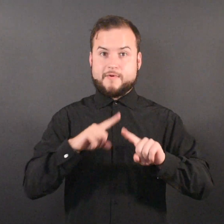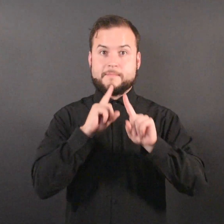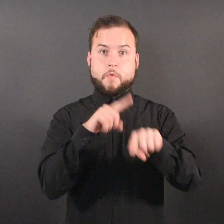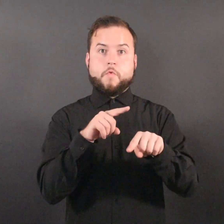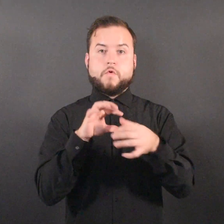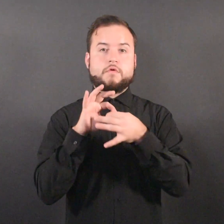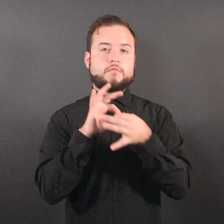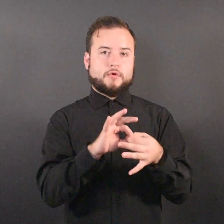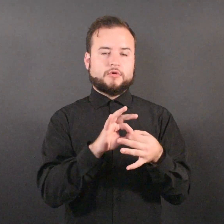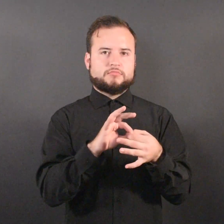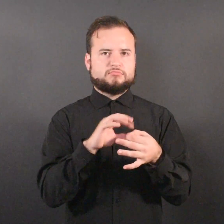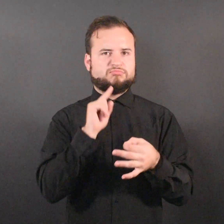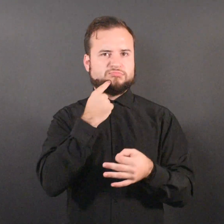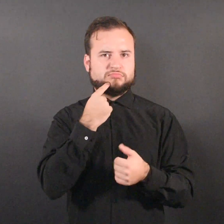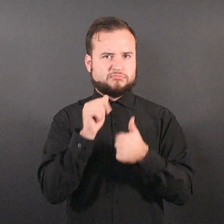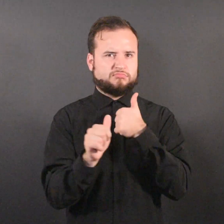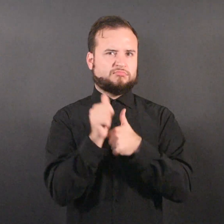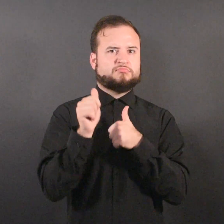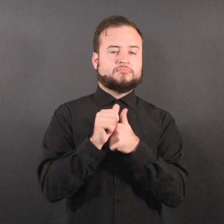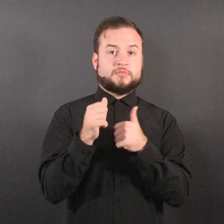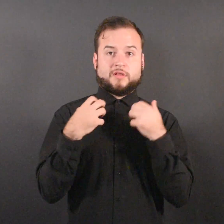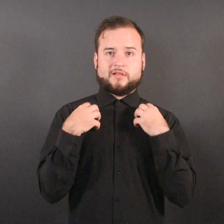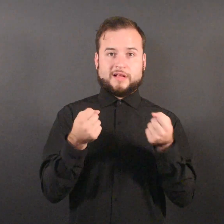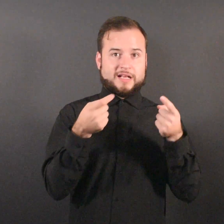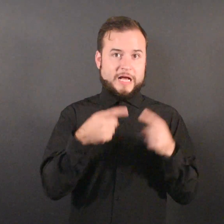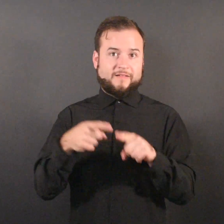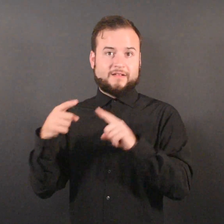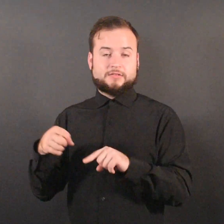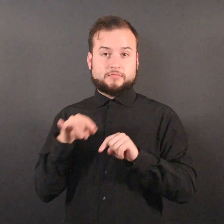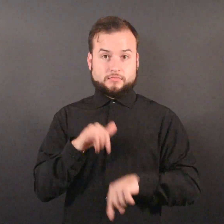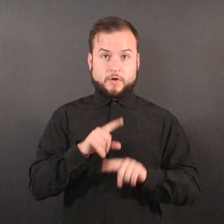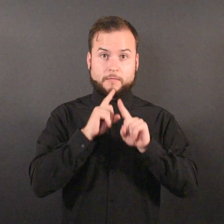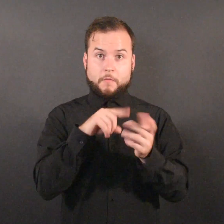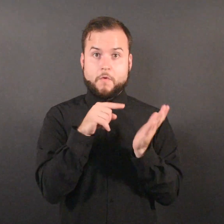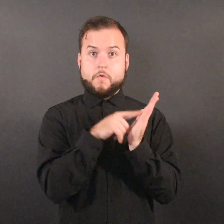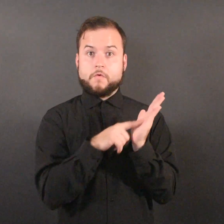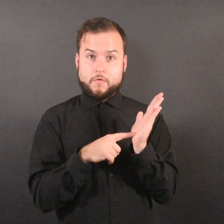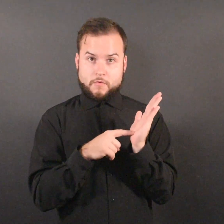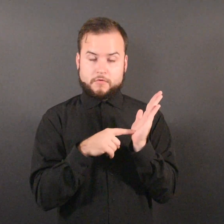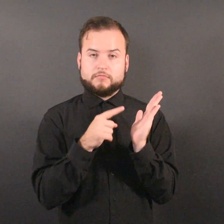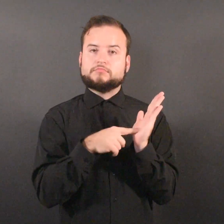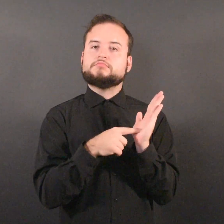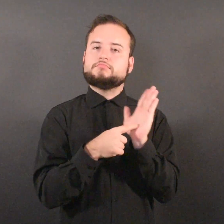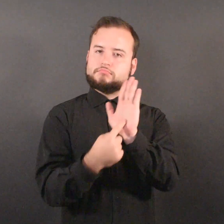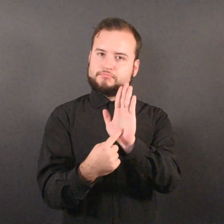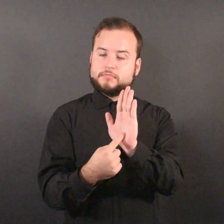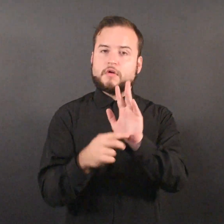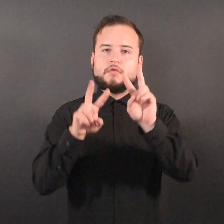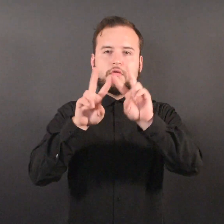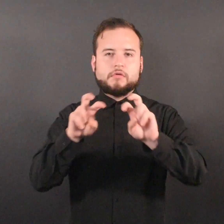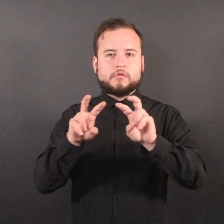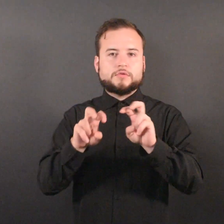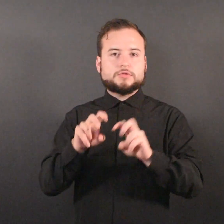This adverse health events report provides an analysis of the data collected